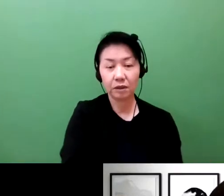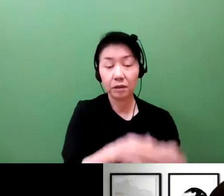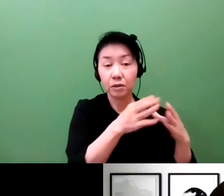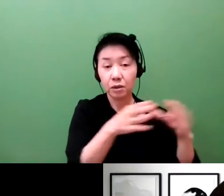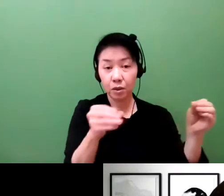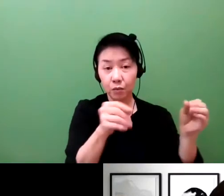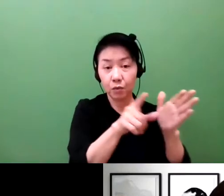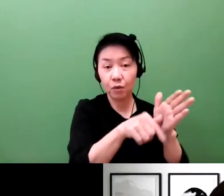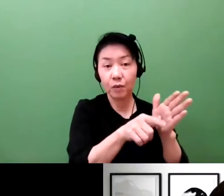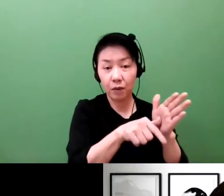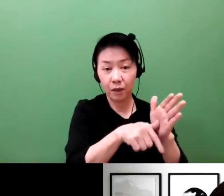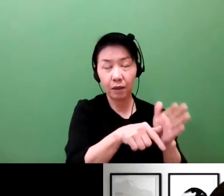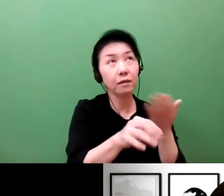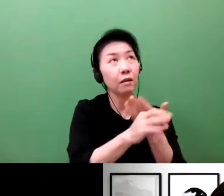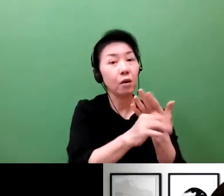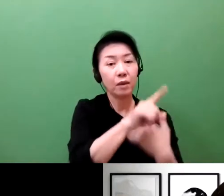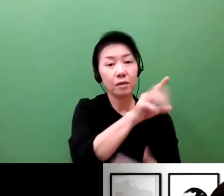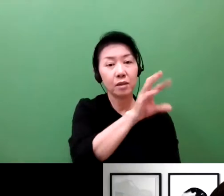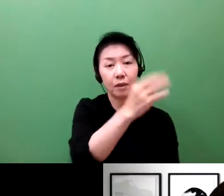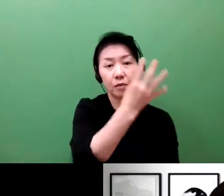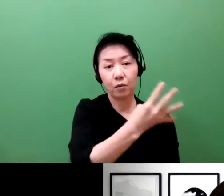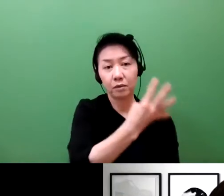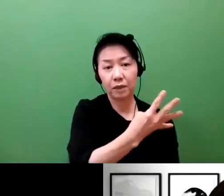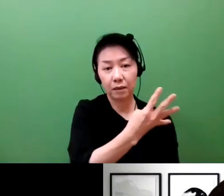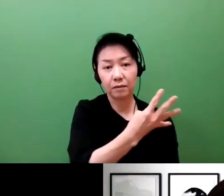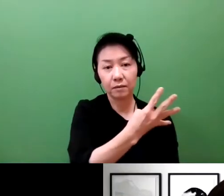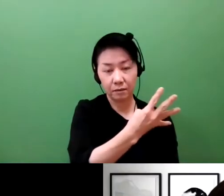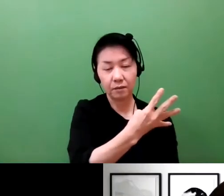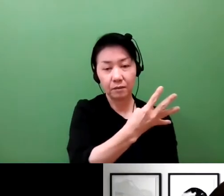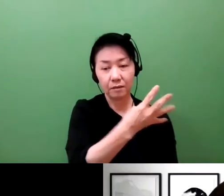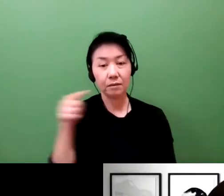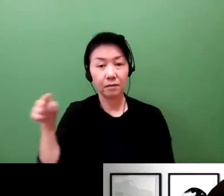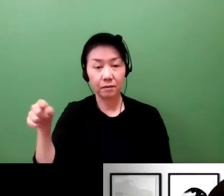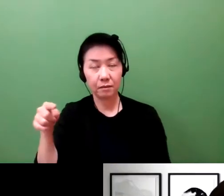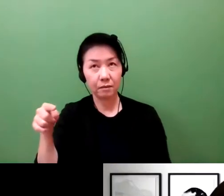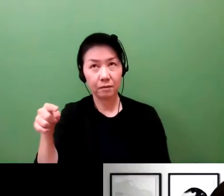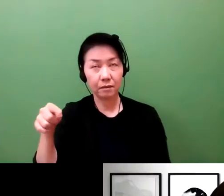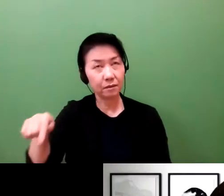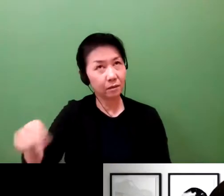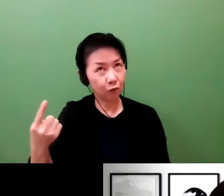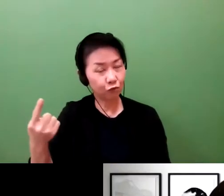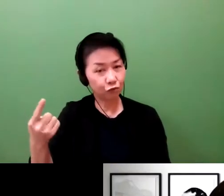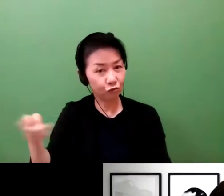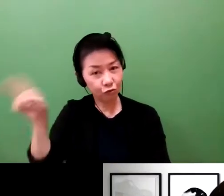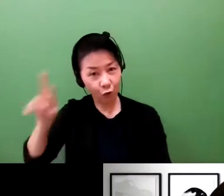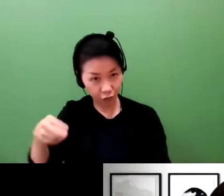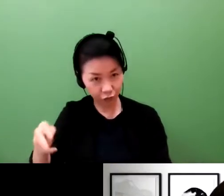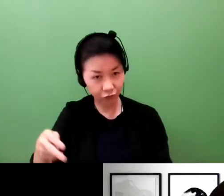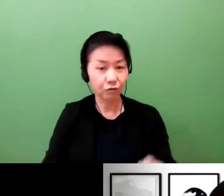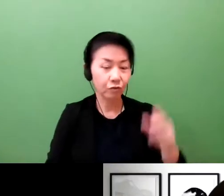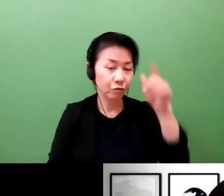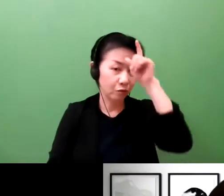In Japan, it's 14,000 yen. It's about a little over $100. Germany, much cheaper.